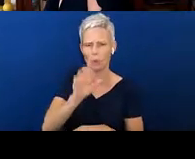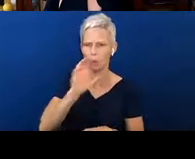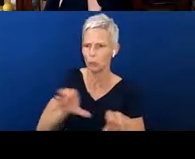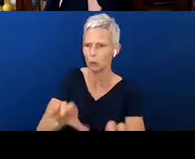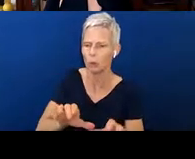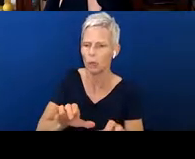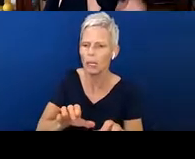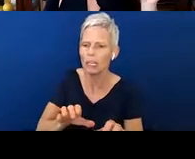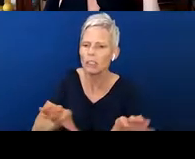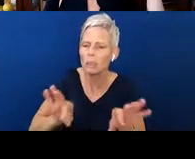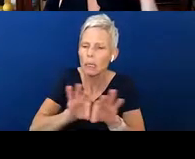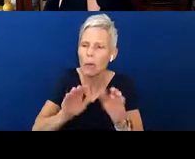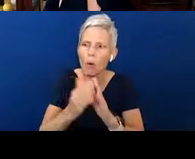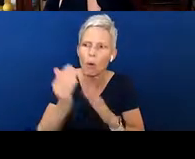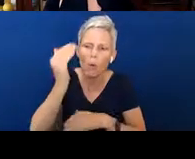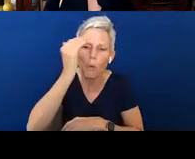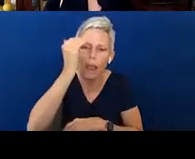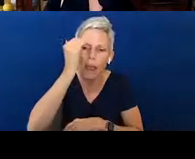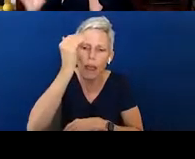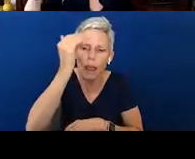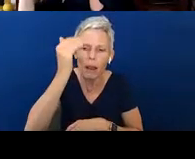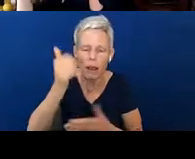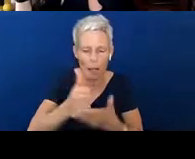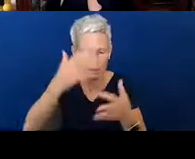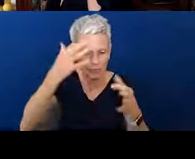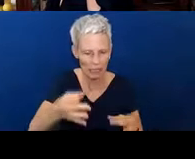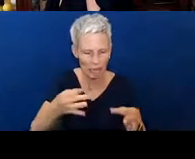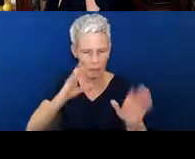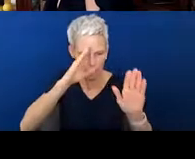us decide, Yeah, maybe we need to focus on this a little bit more, maybe a little less on this area.